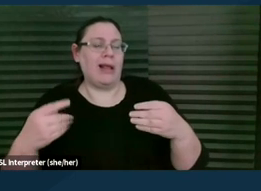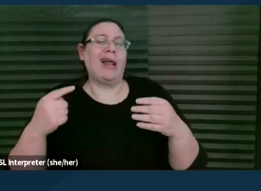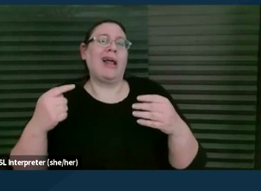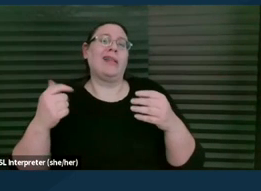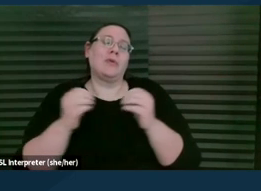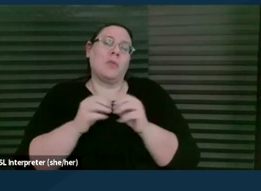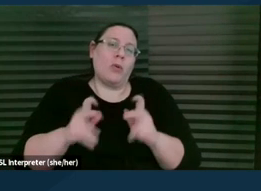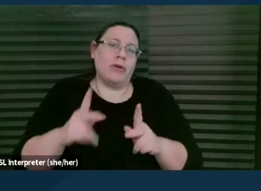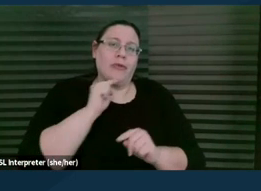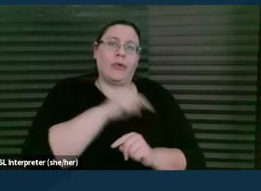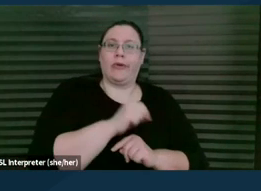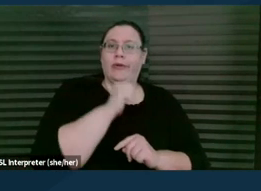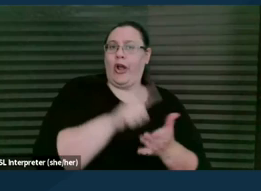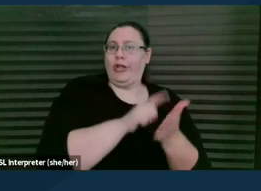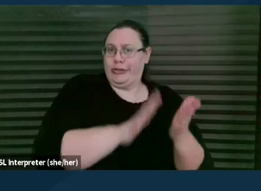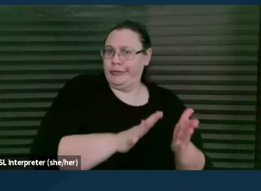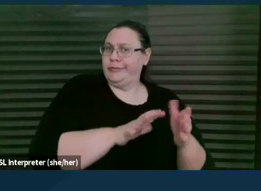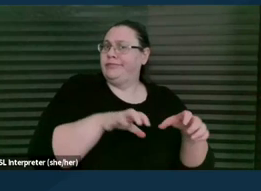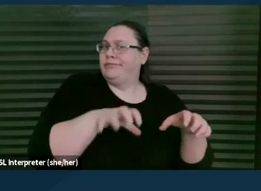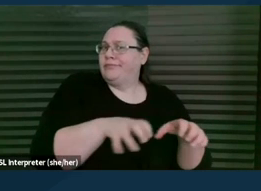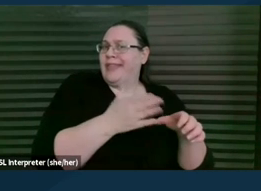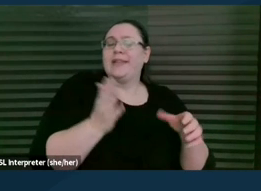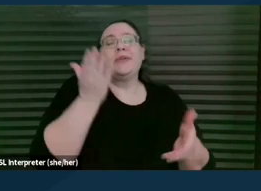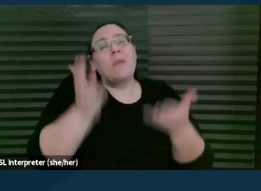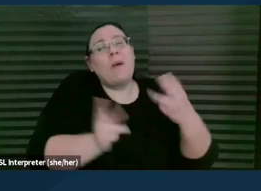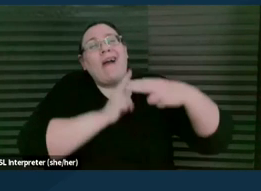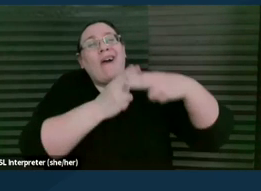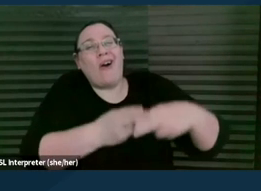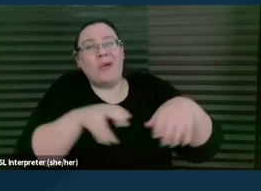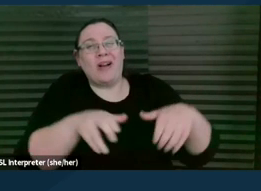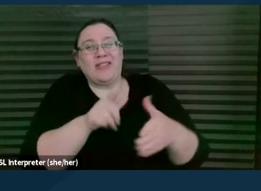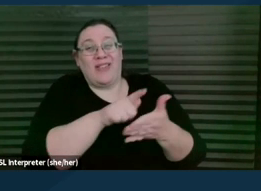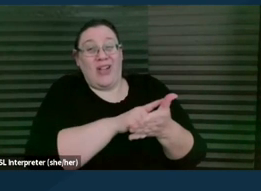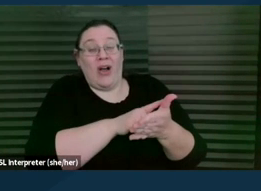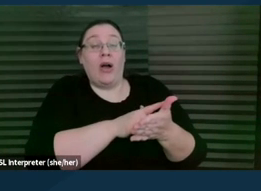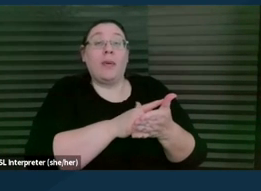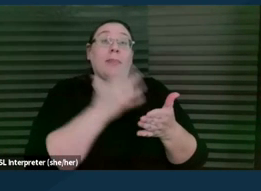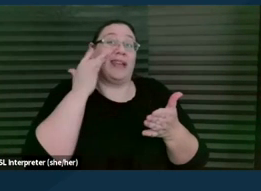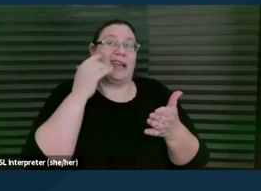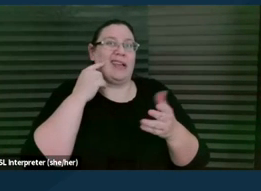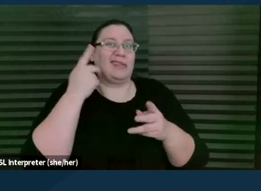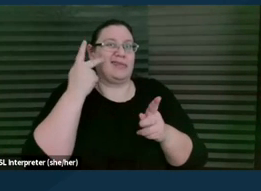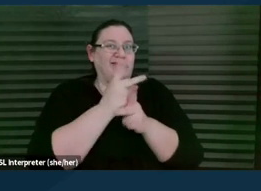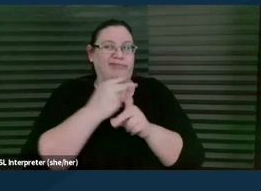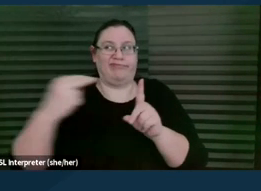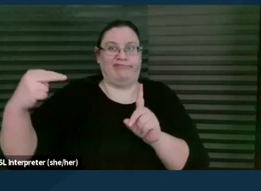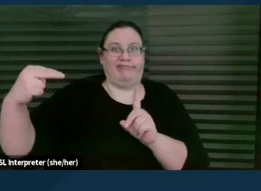to engage in practices that we might consider practice of law because it's done under the close supervision of an attorney.